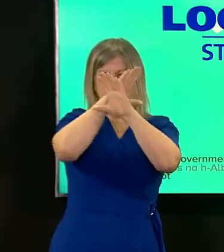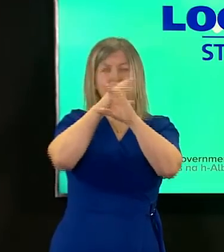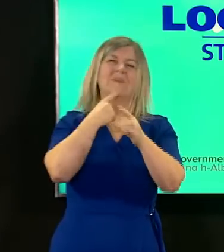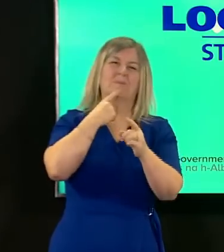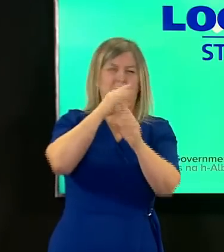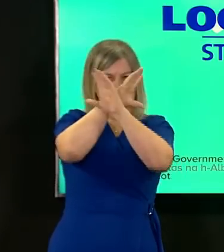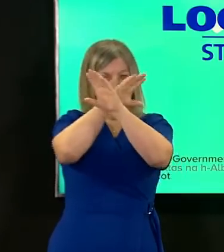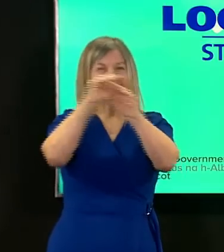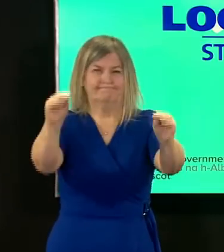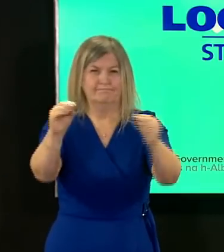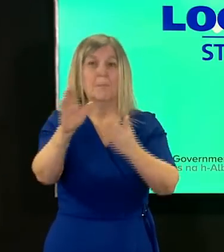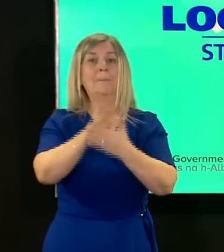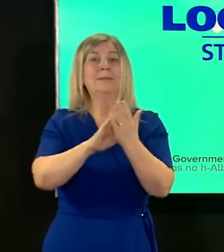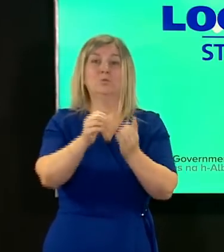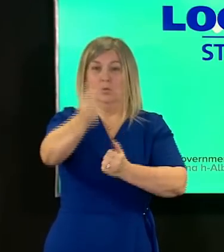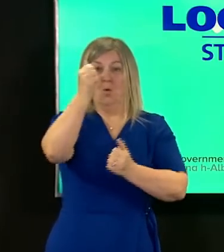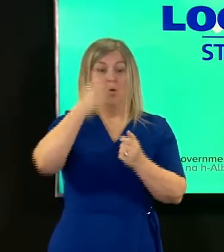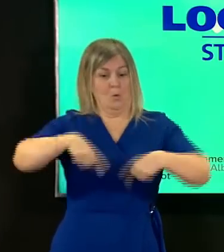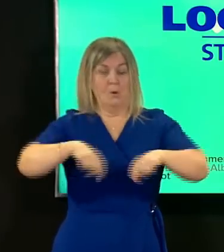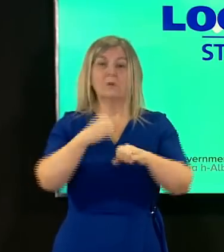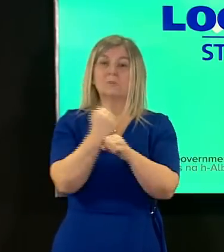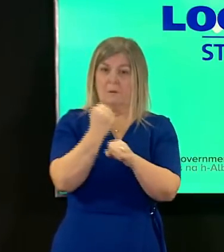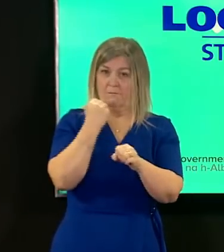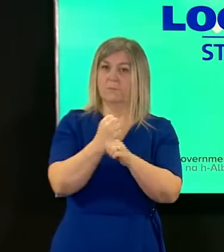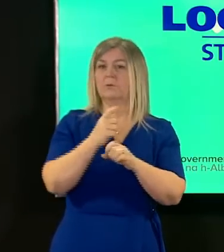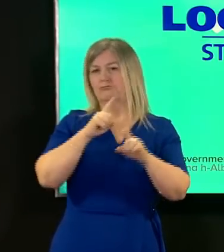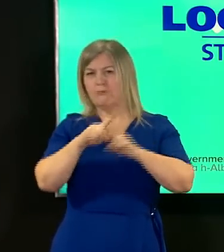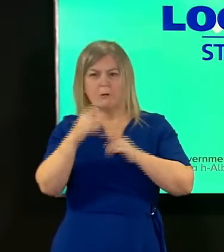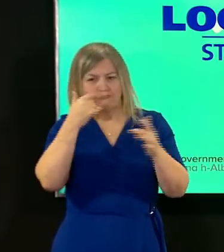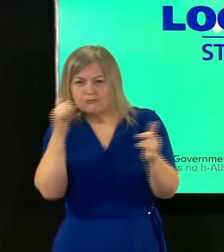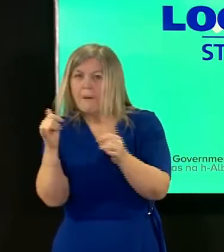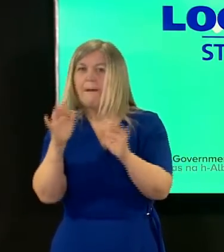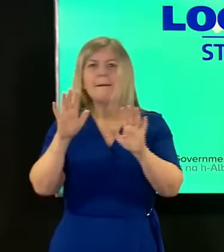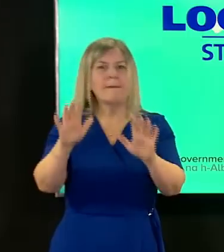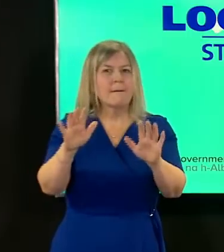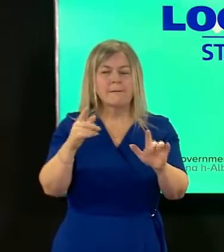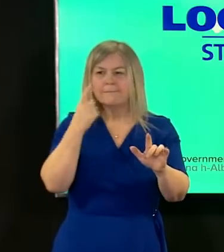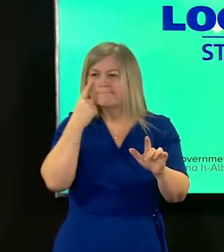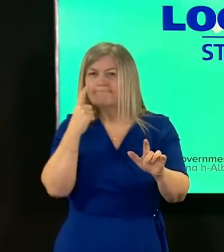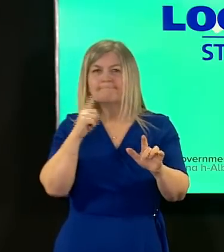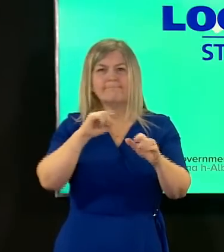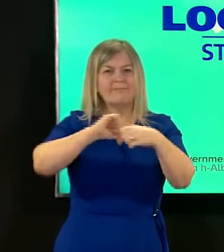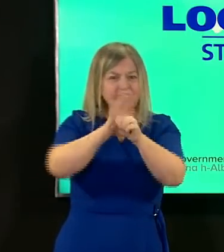we can and everything that is necessary to check whether this variant of the virus could have been